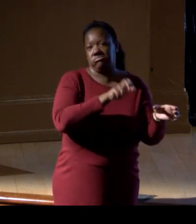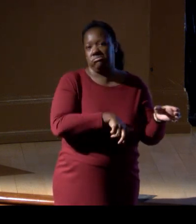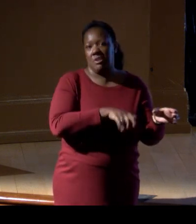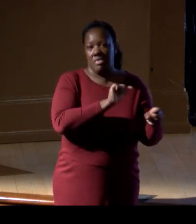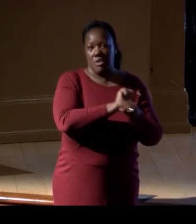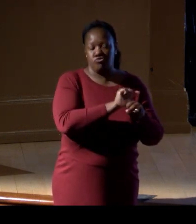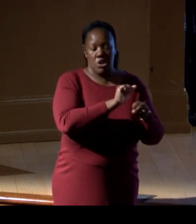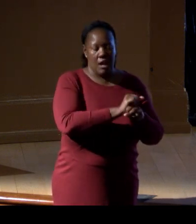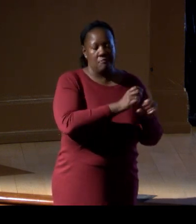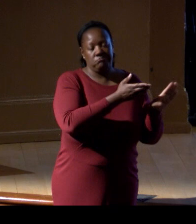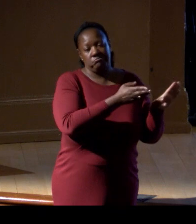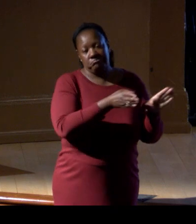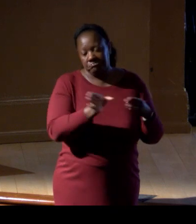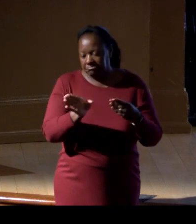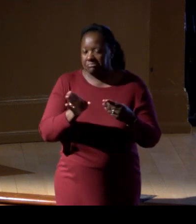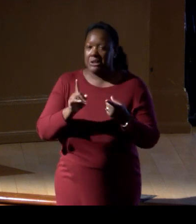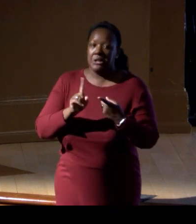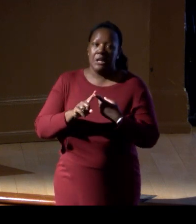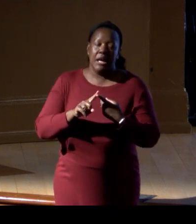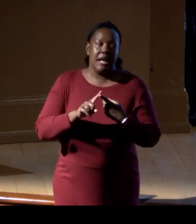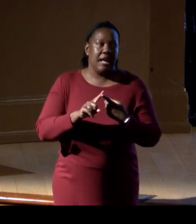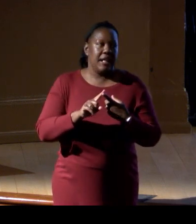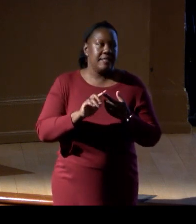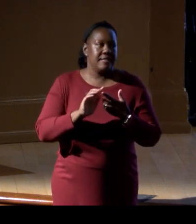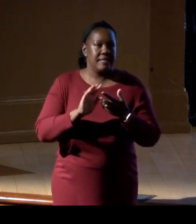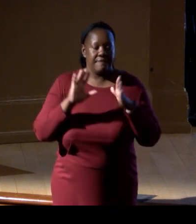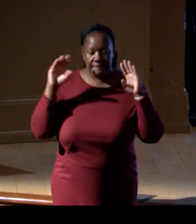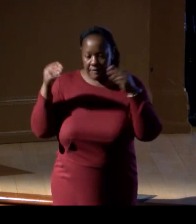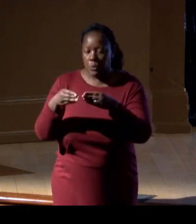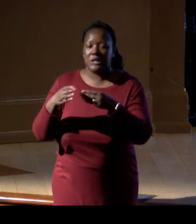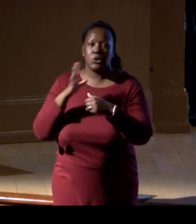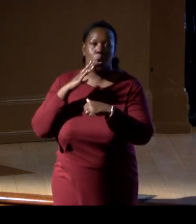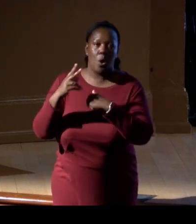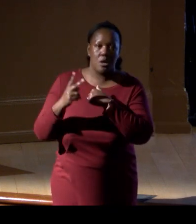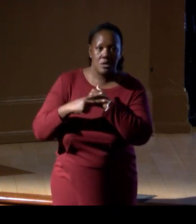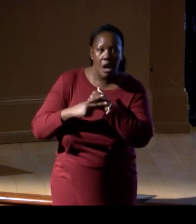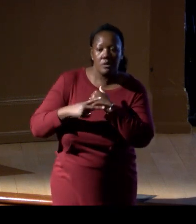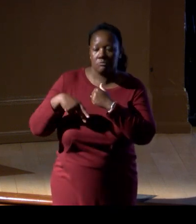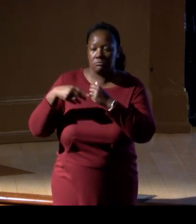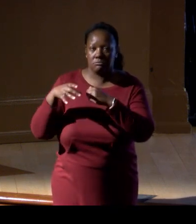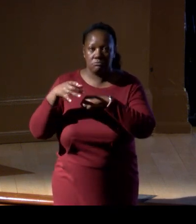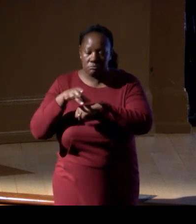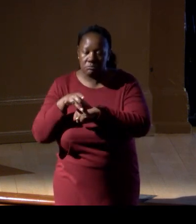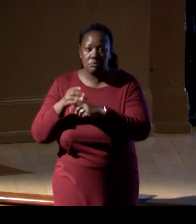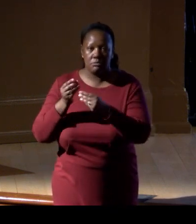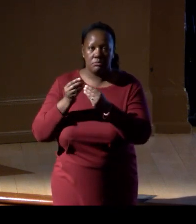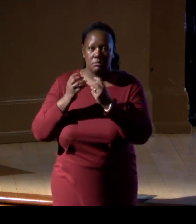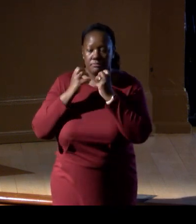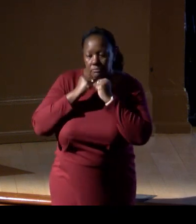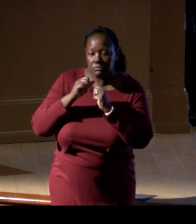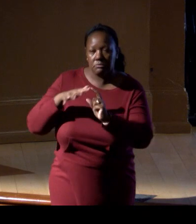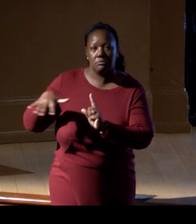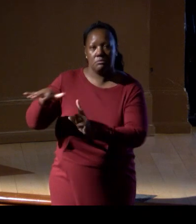to dedicate my life to conservation full-time. And because I had been,